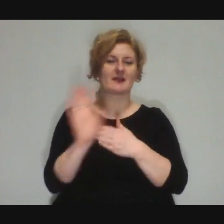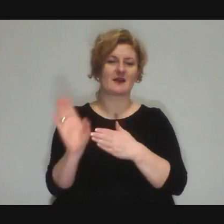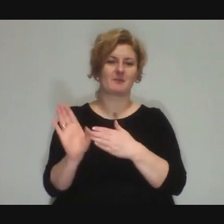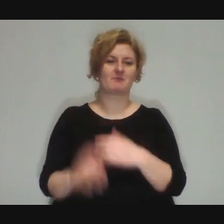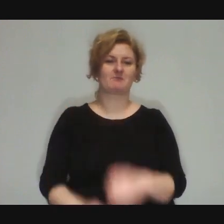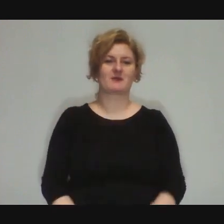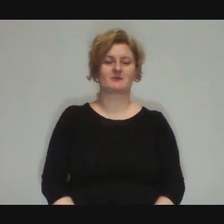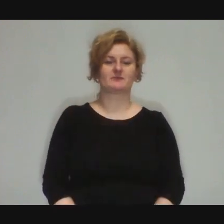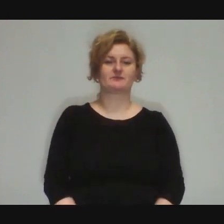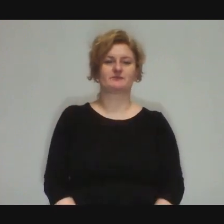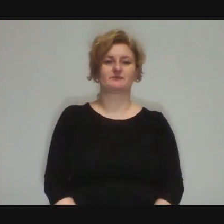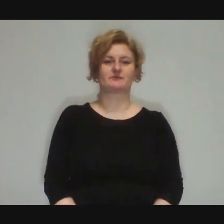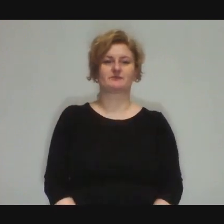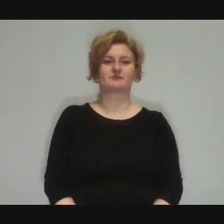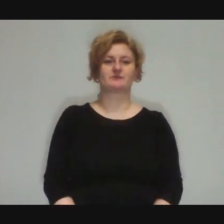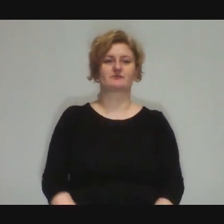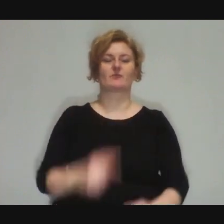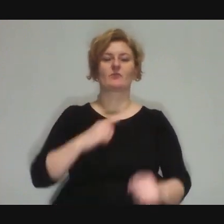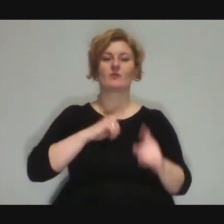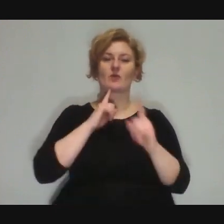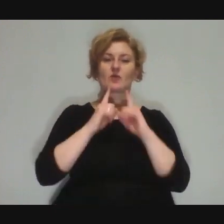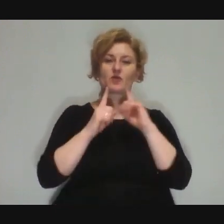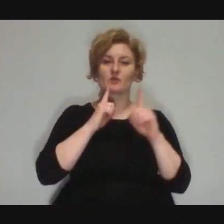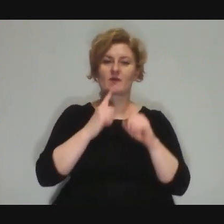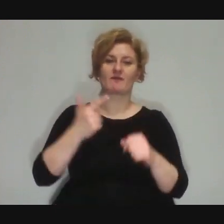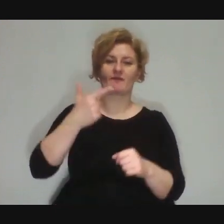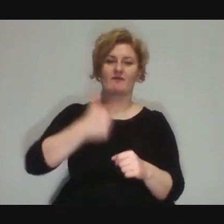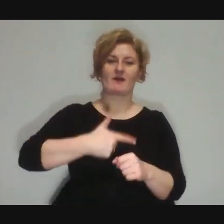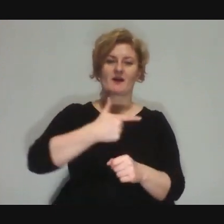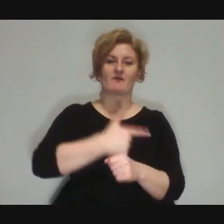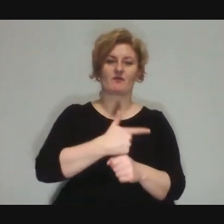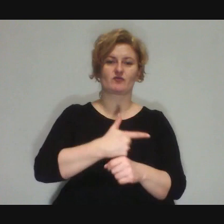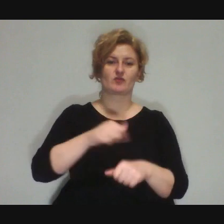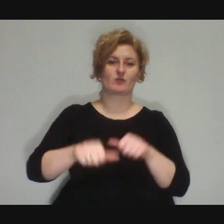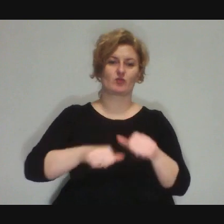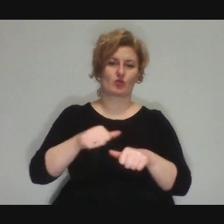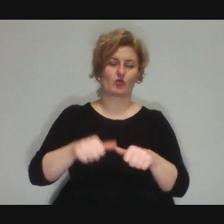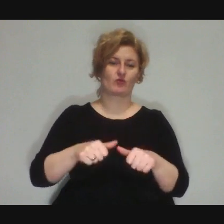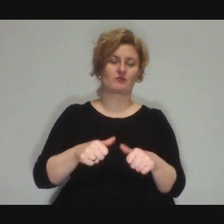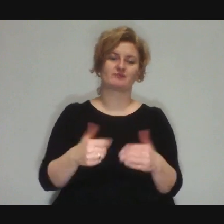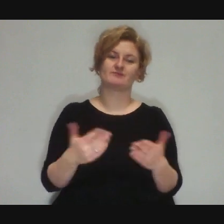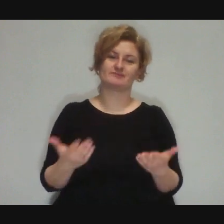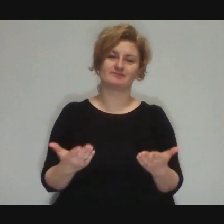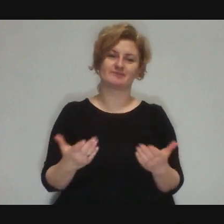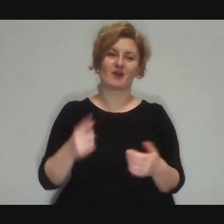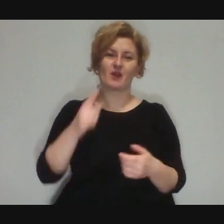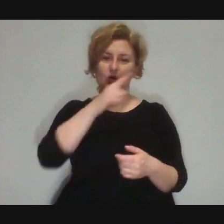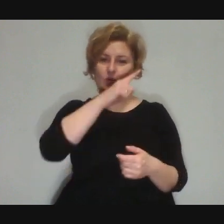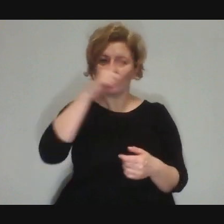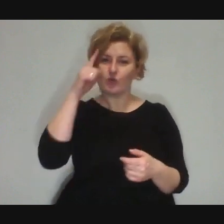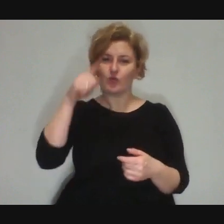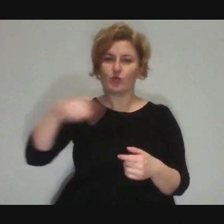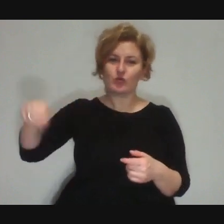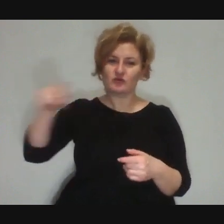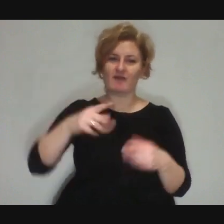also talking about it in 2020, it shows that the audience is the key thing